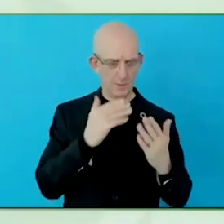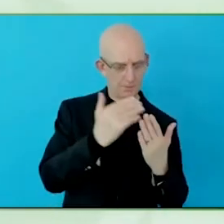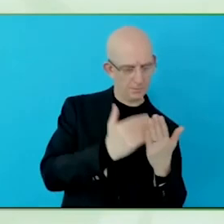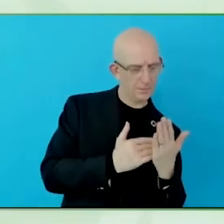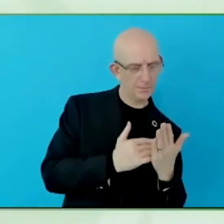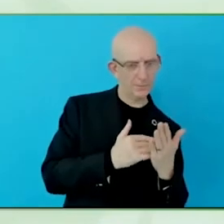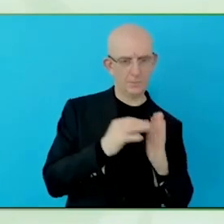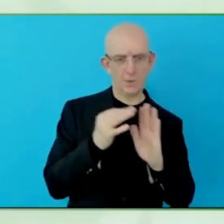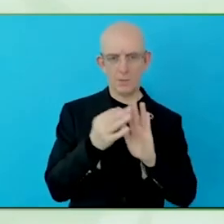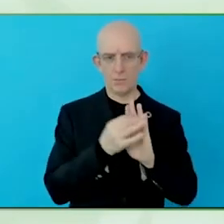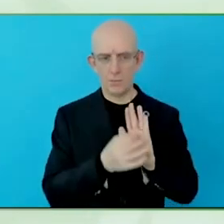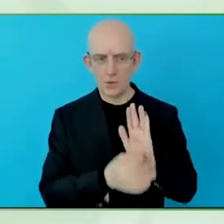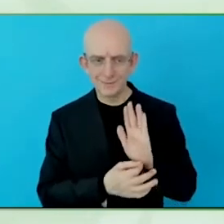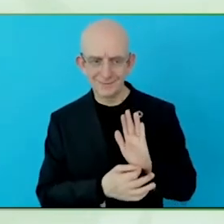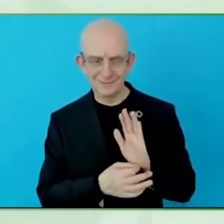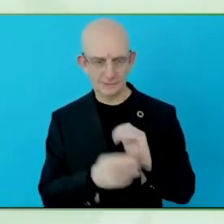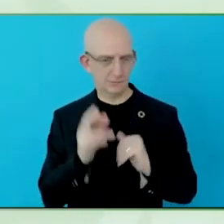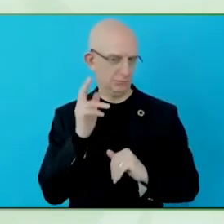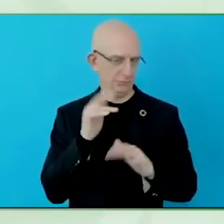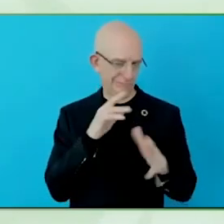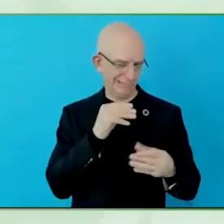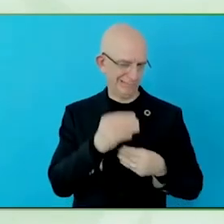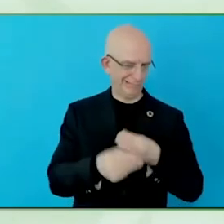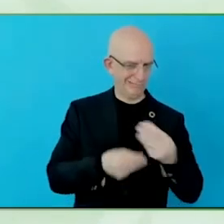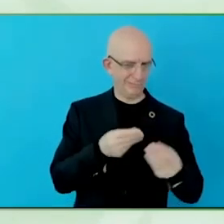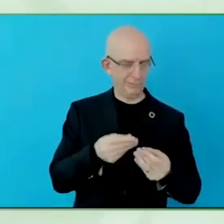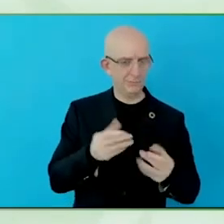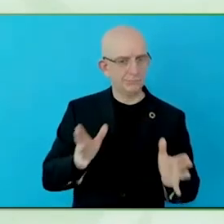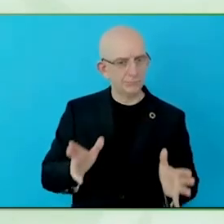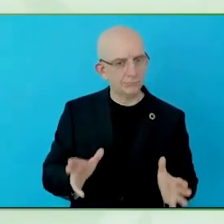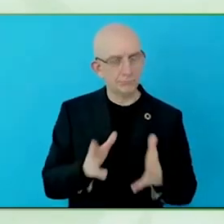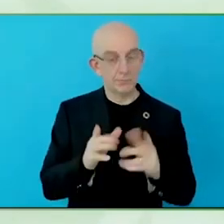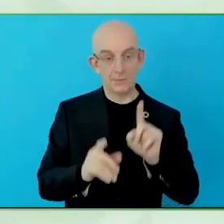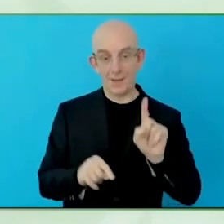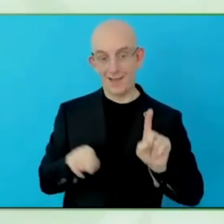the biggest things, and that is for all businesses, hiring people with